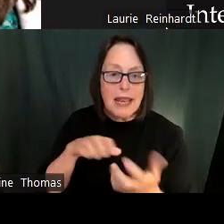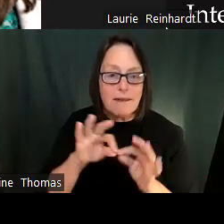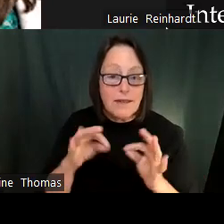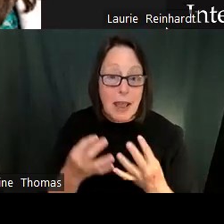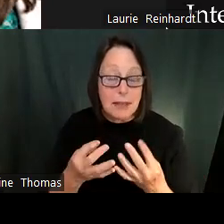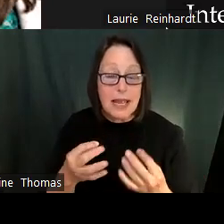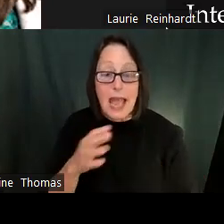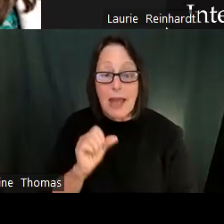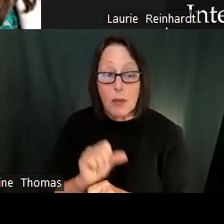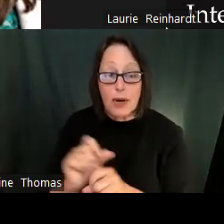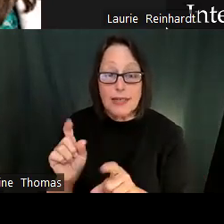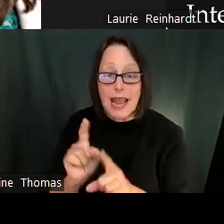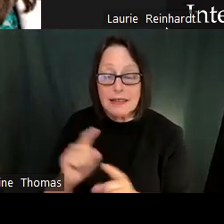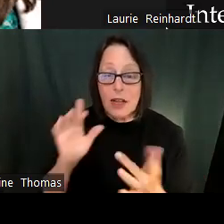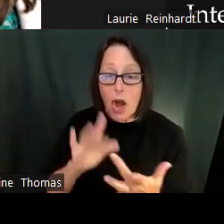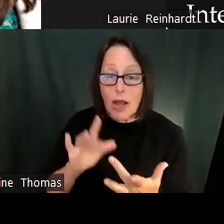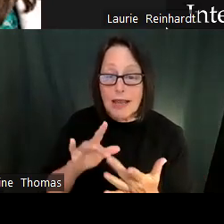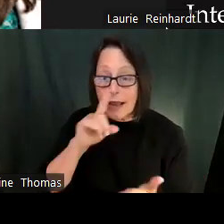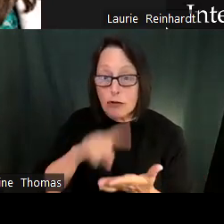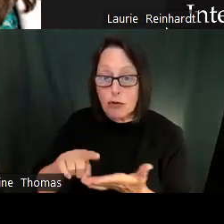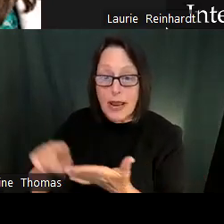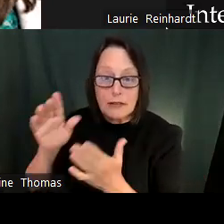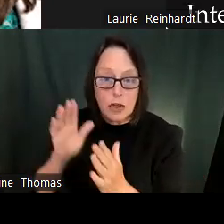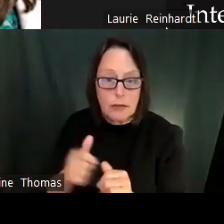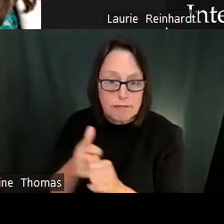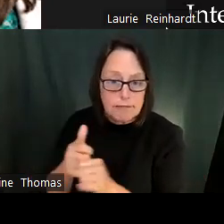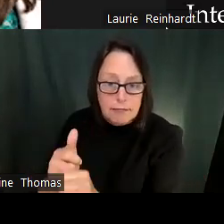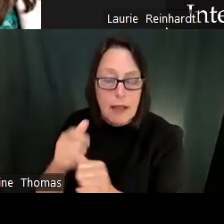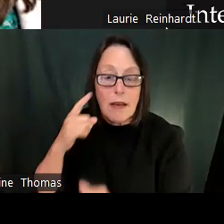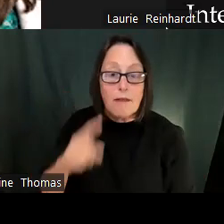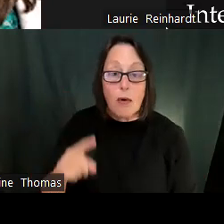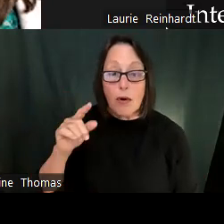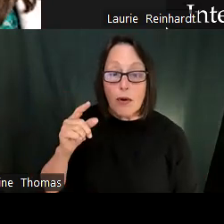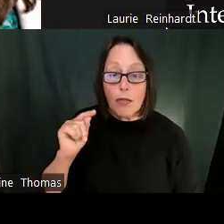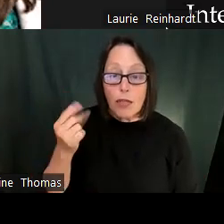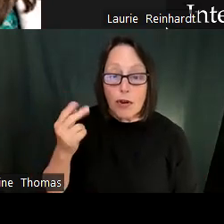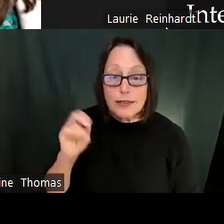Where educate students at middle level for almost a decade. Earned a national board teaching certificate. And became a mom with a blended family.